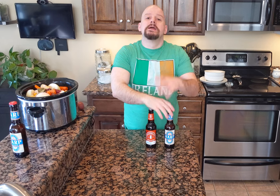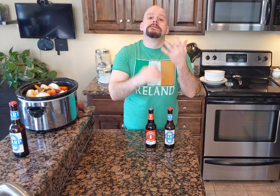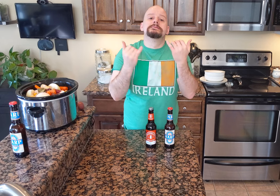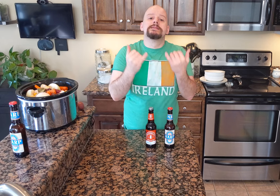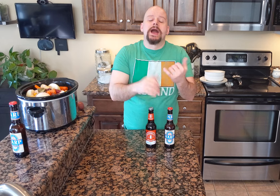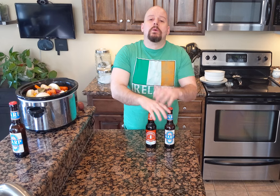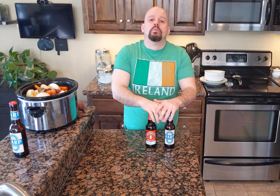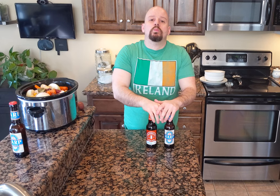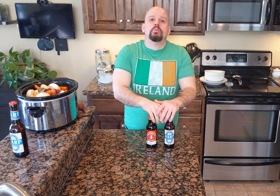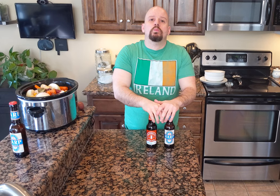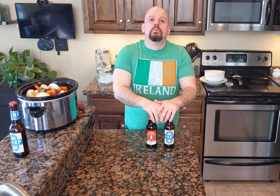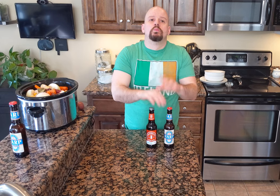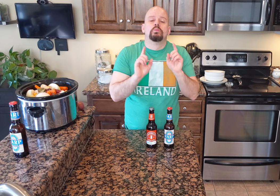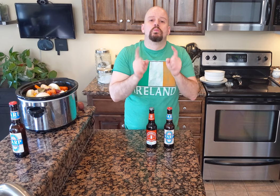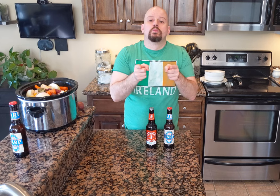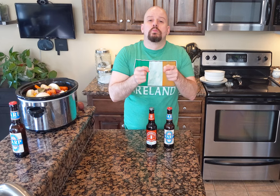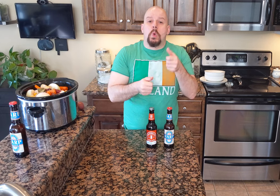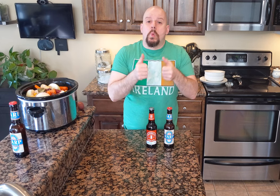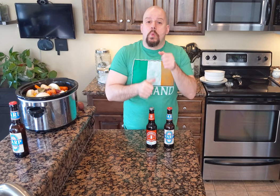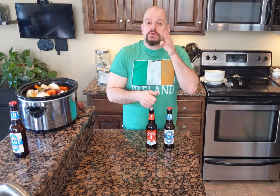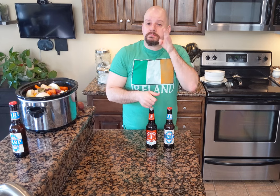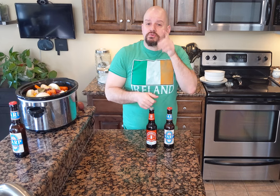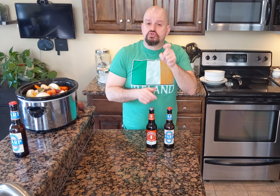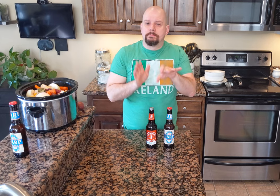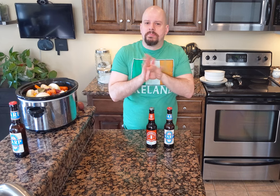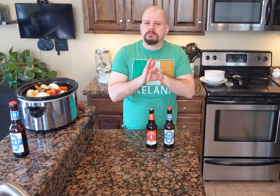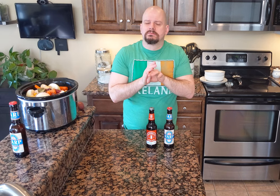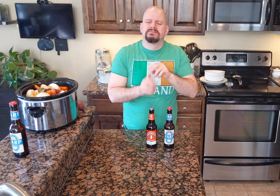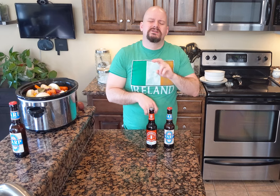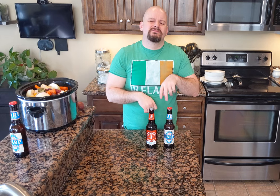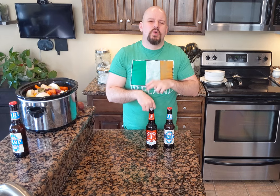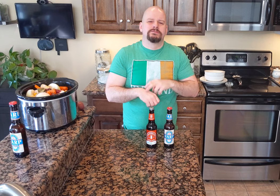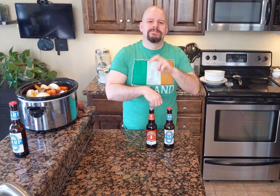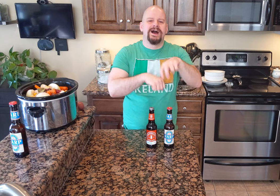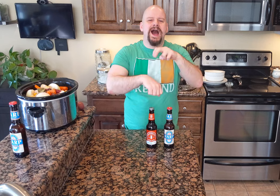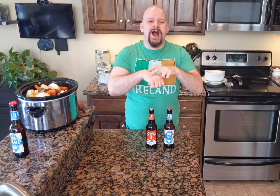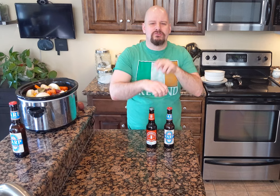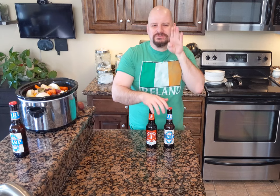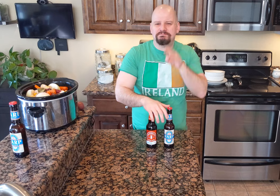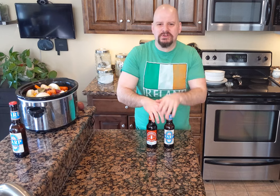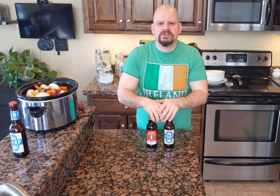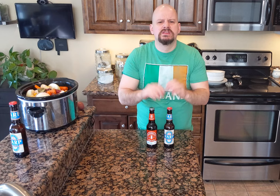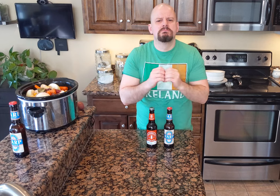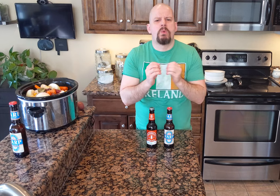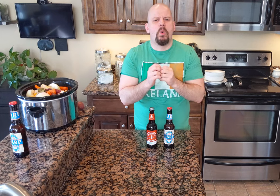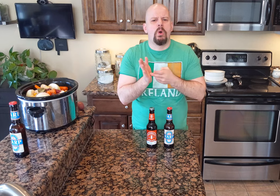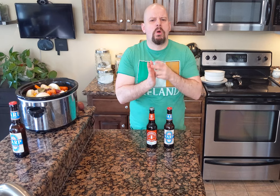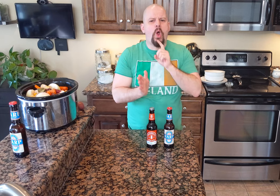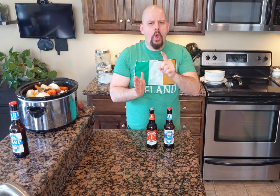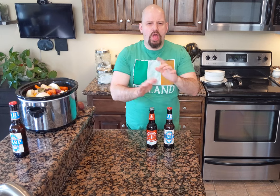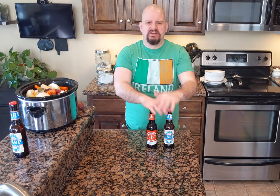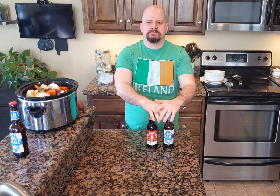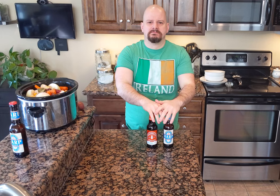Now... Which beer should you pick? Of course, an Irish beer, it's more authentic.